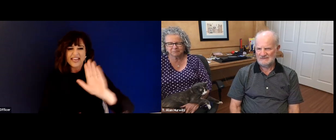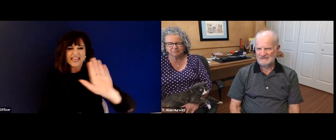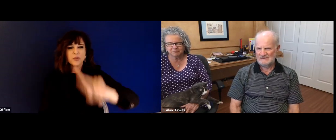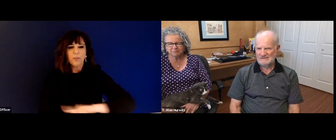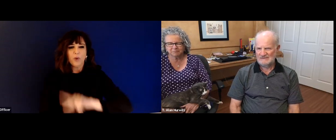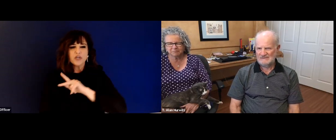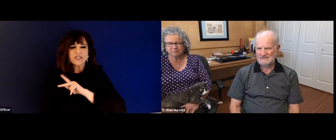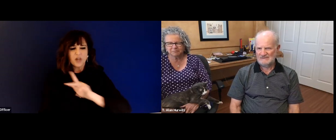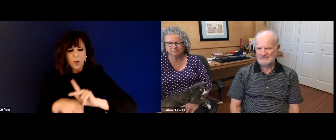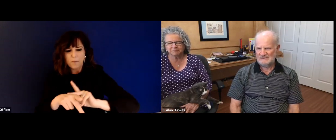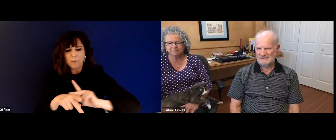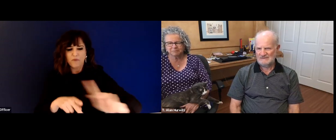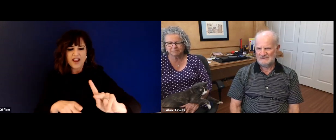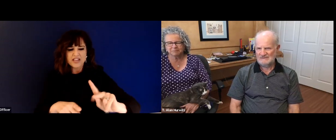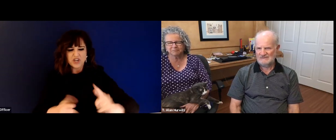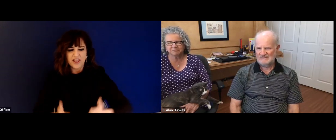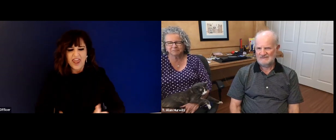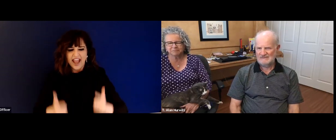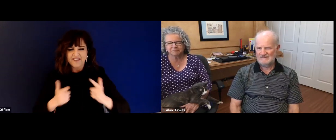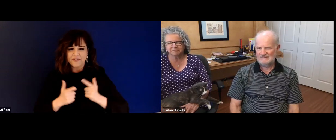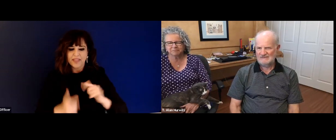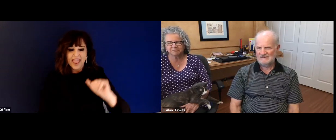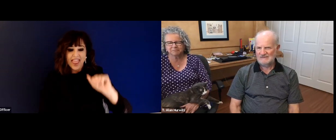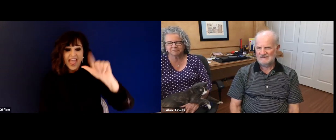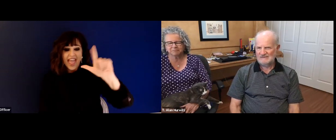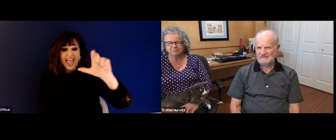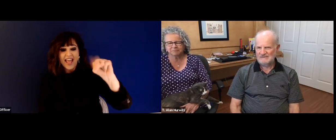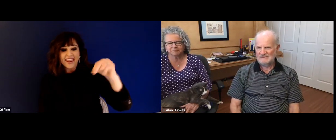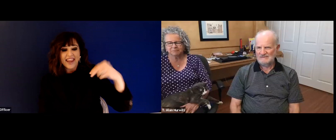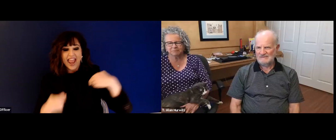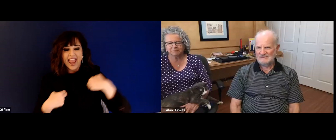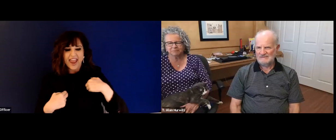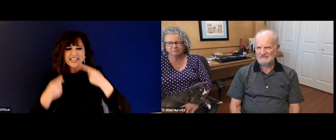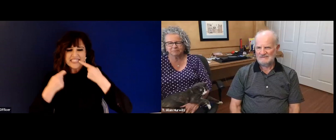challenges, his successes, his disappointments, and his